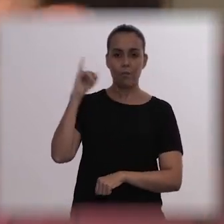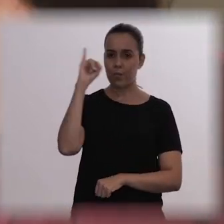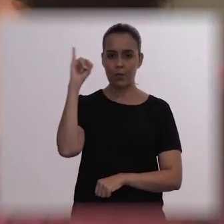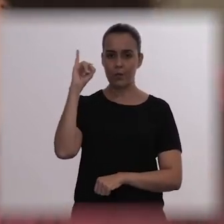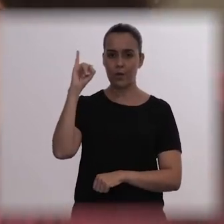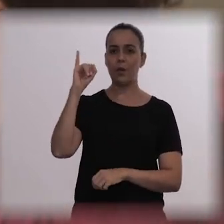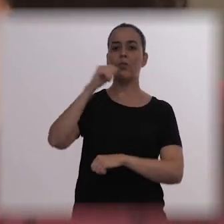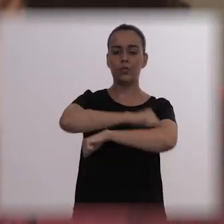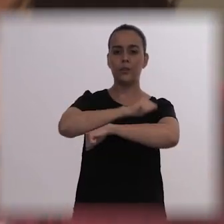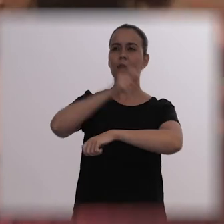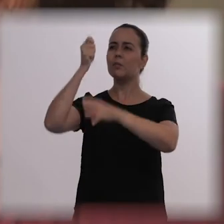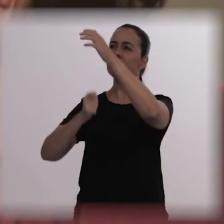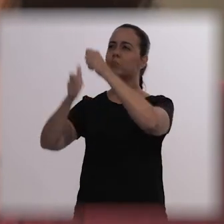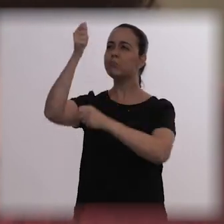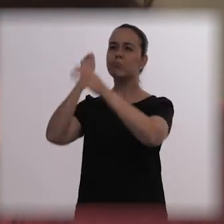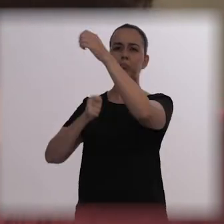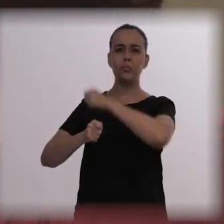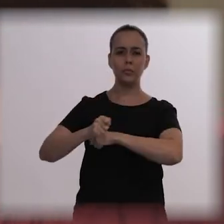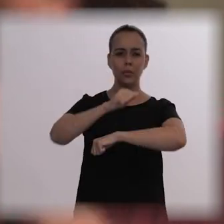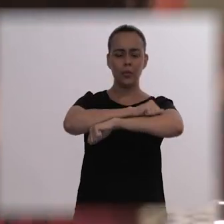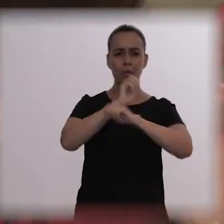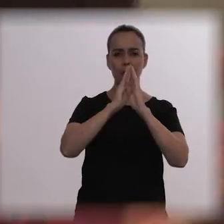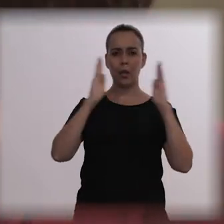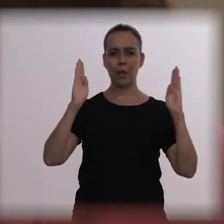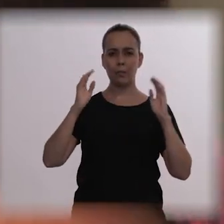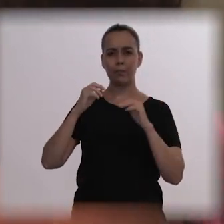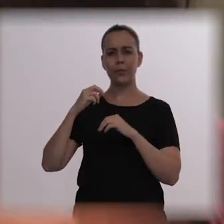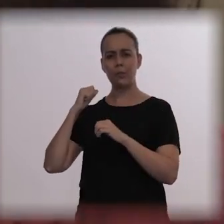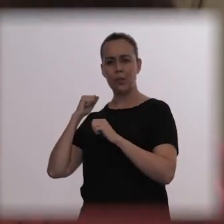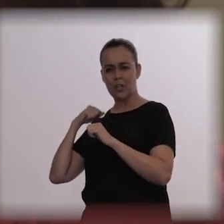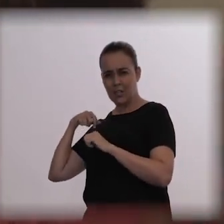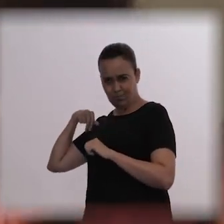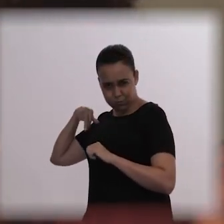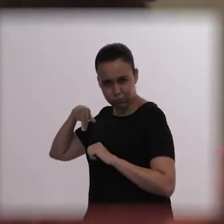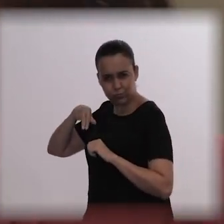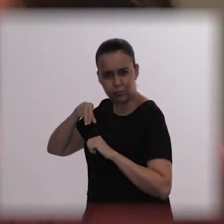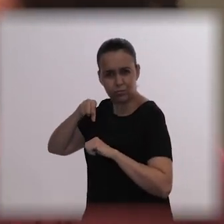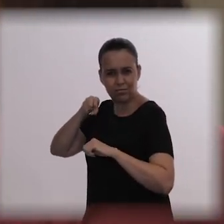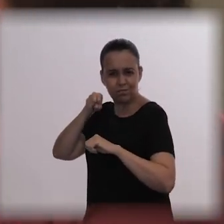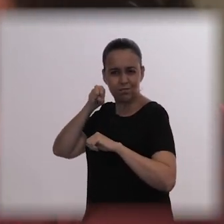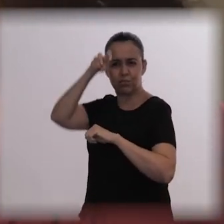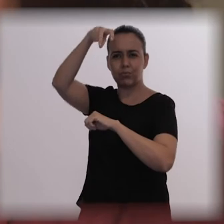opened the window, turned back, gather momentum and jumped. And jumped like a cat,